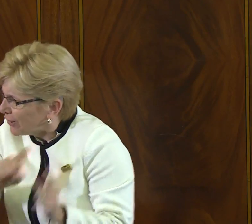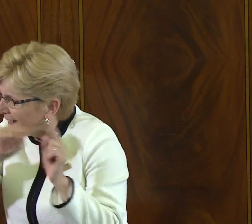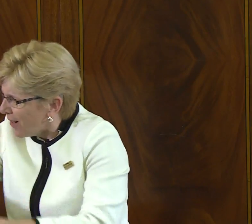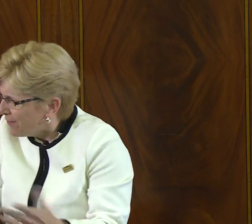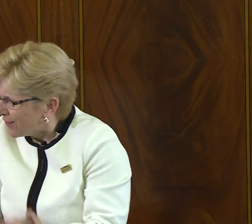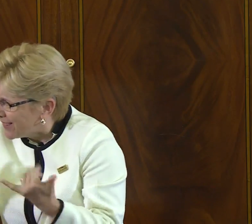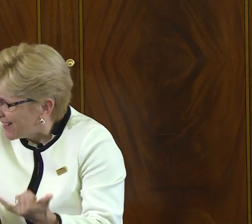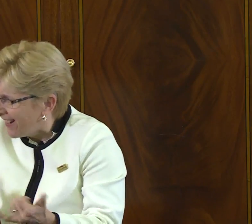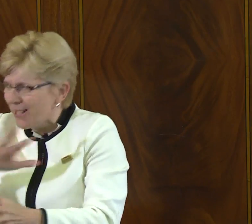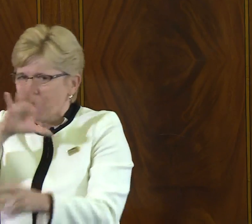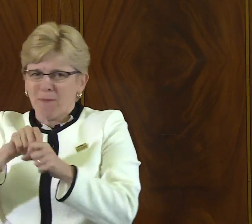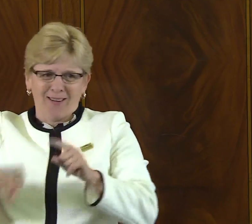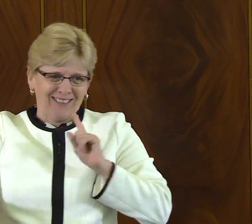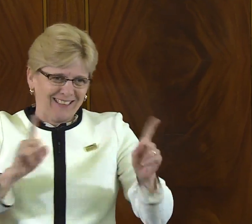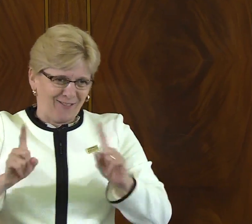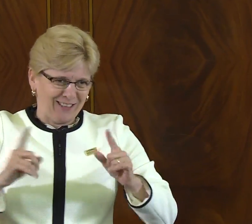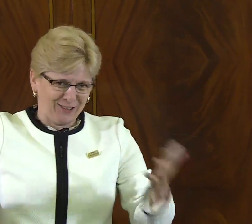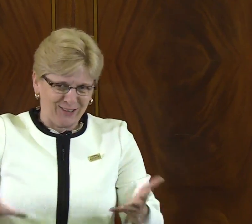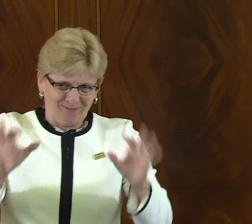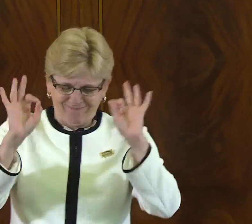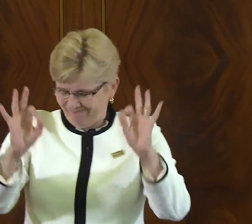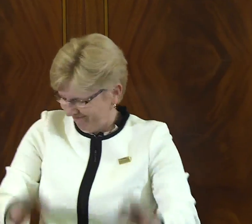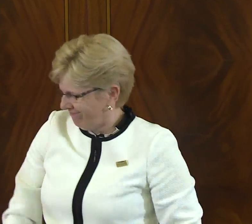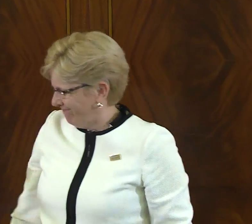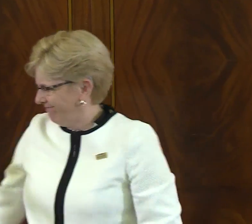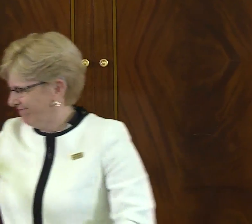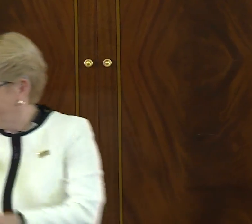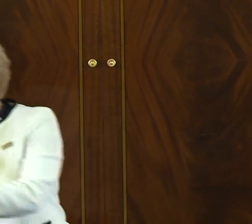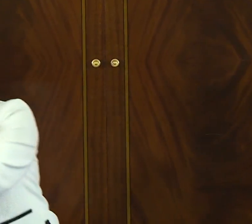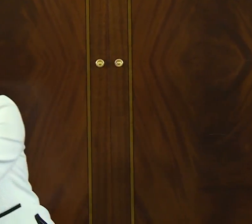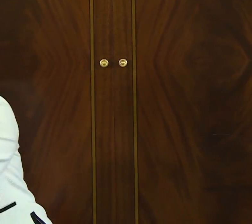Thank you for the invitation to be here today and to be part of this conversation.